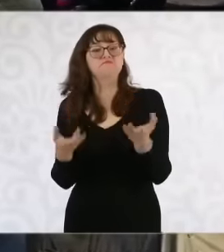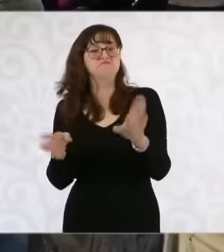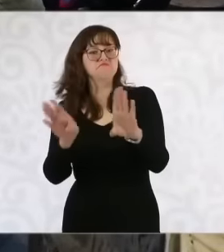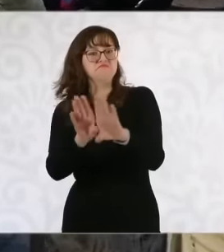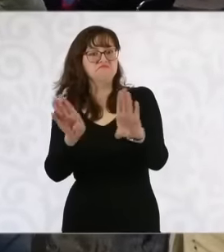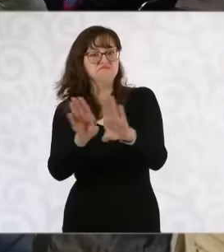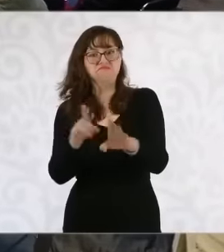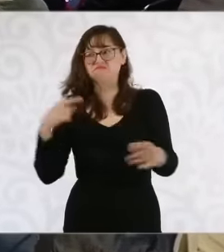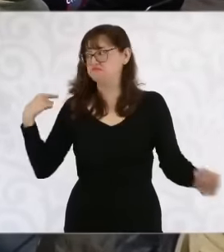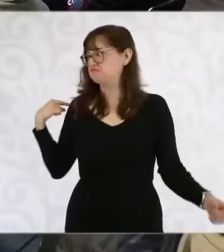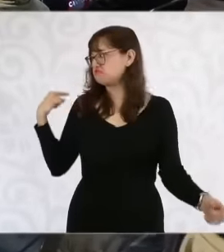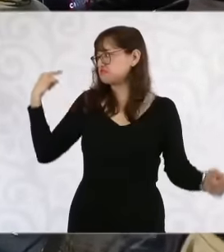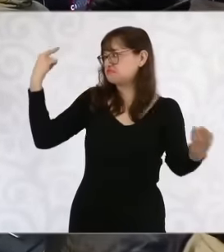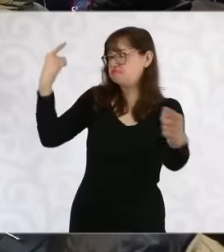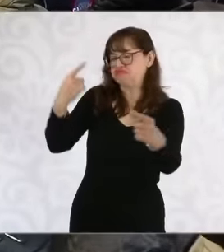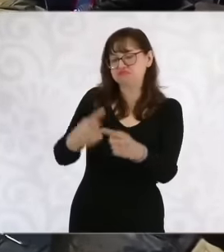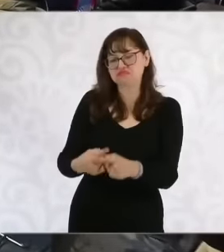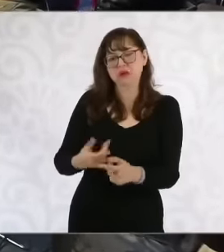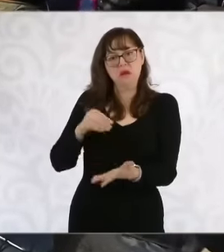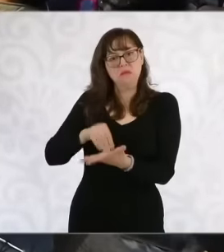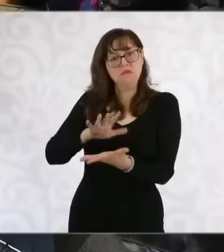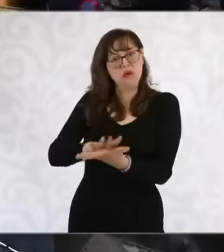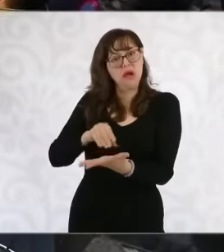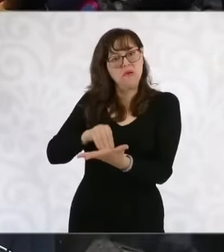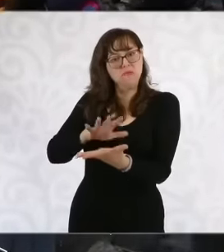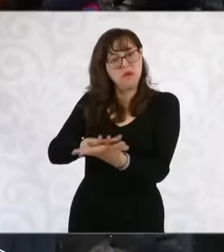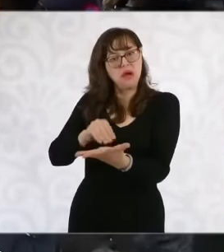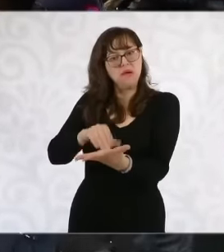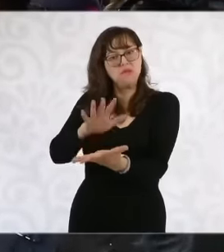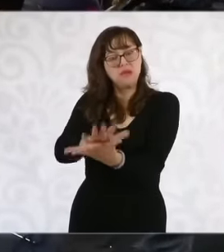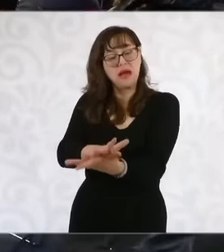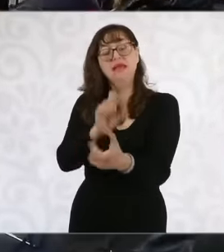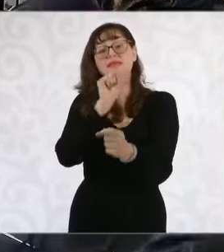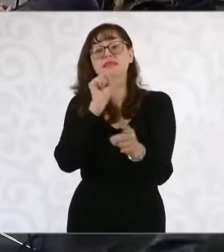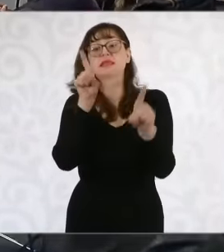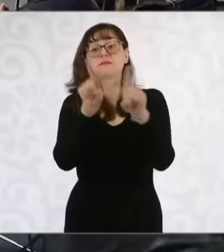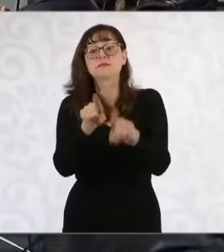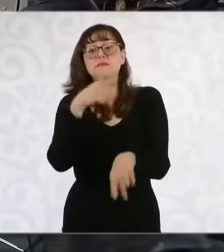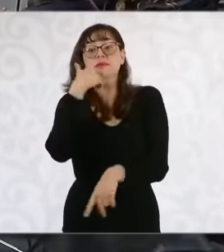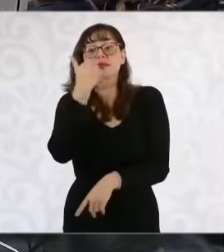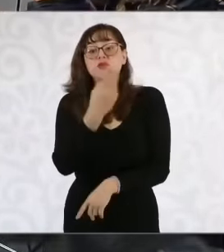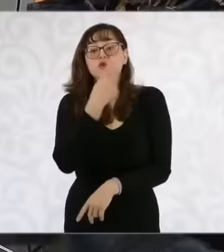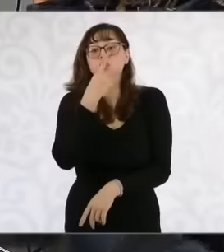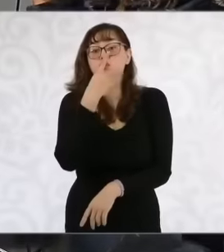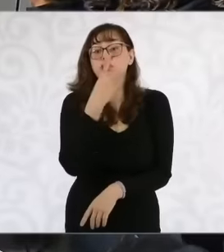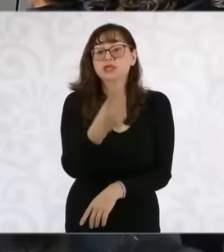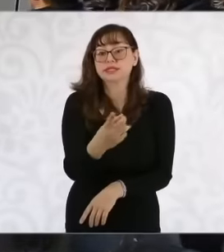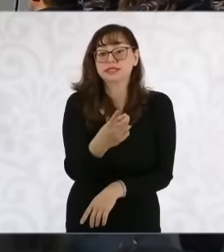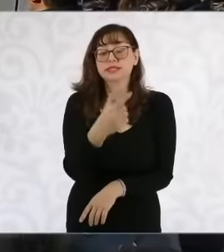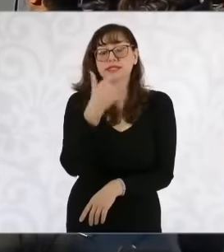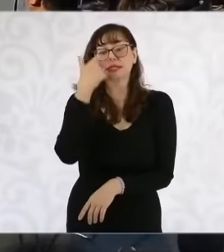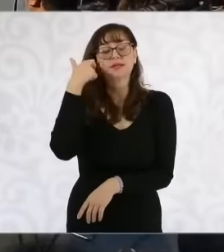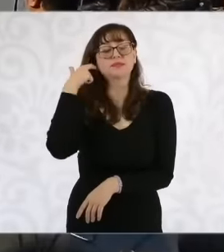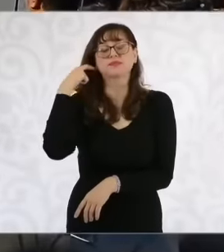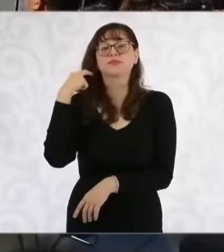that we have been documenting, I would like to take this opportunity to tell you that there is so much collective work that on the